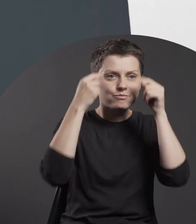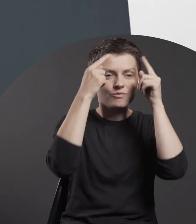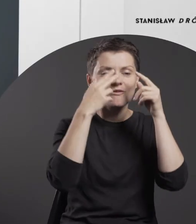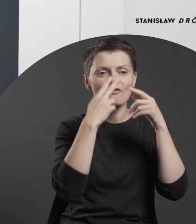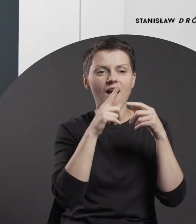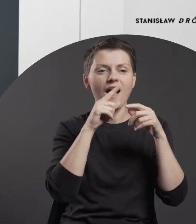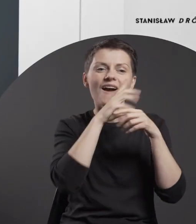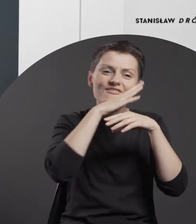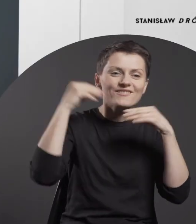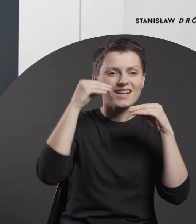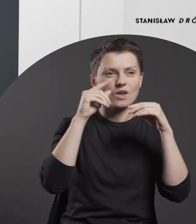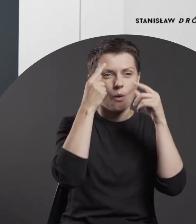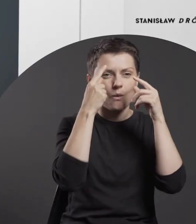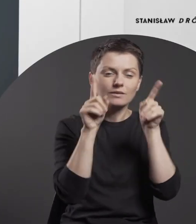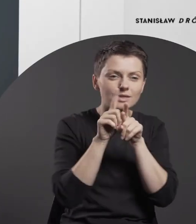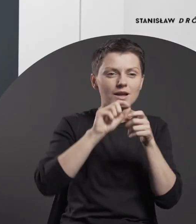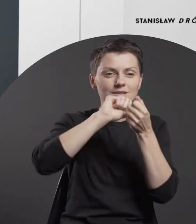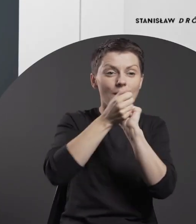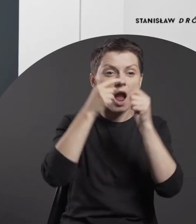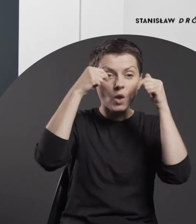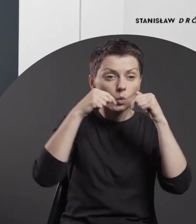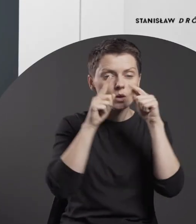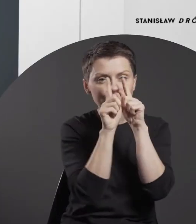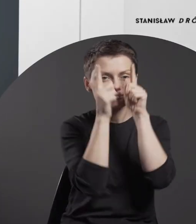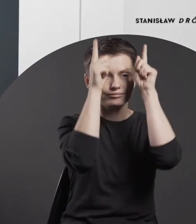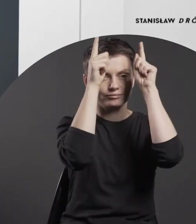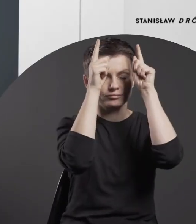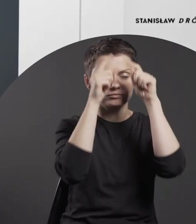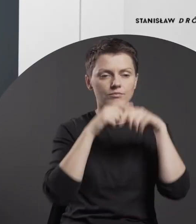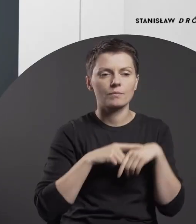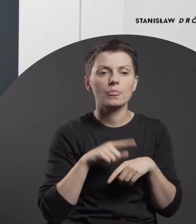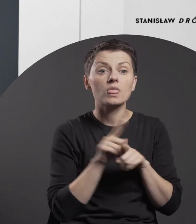and to reverse their flow. As a result,